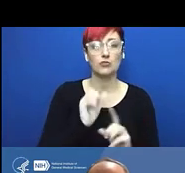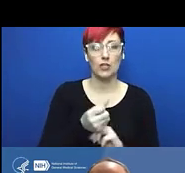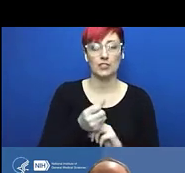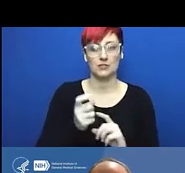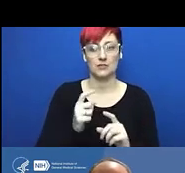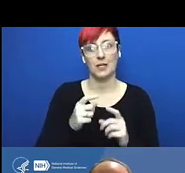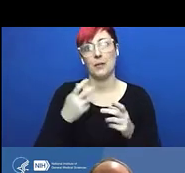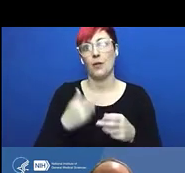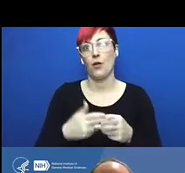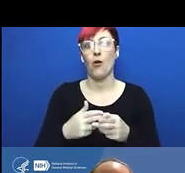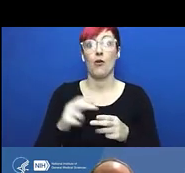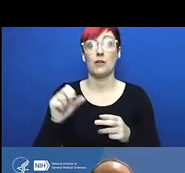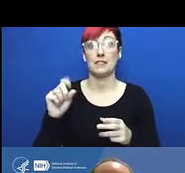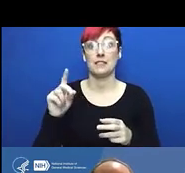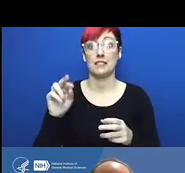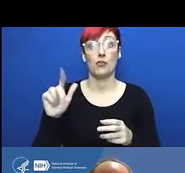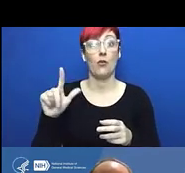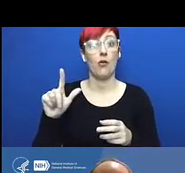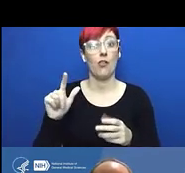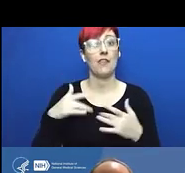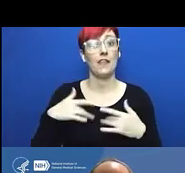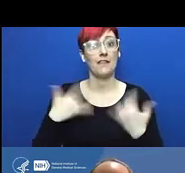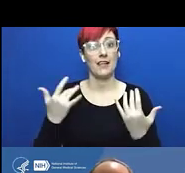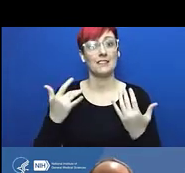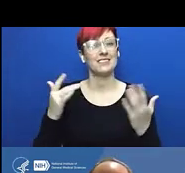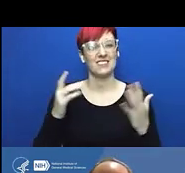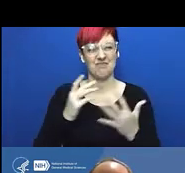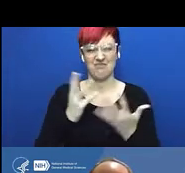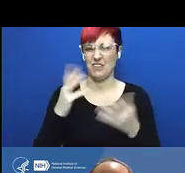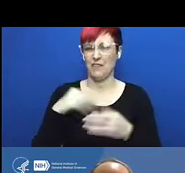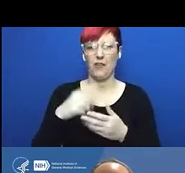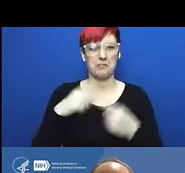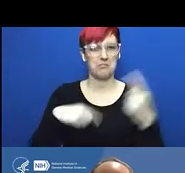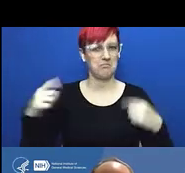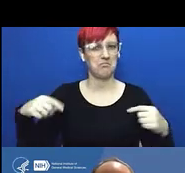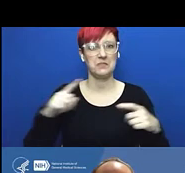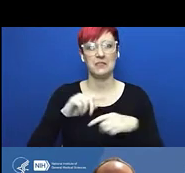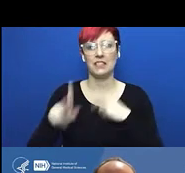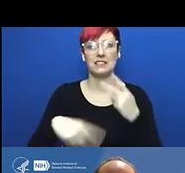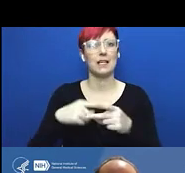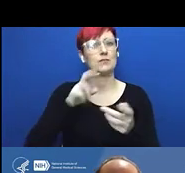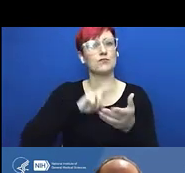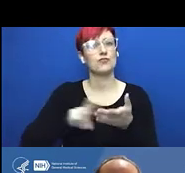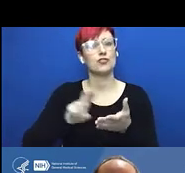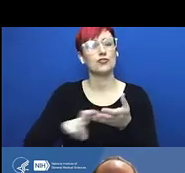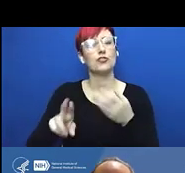but at some point that didn't happen, and in the middle of the night, I think around 3am in the morning,